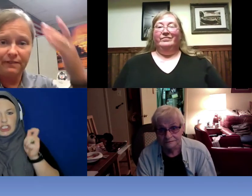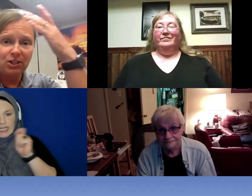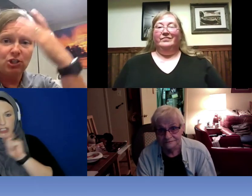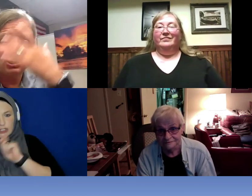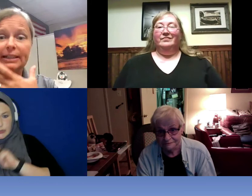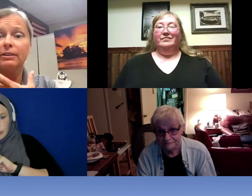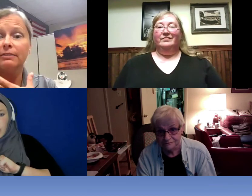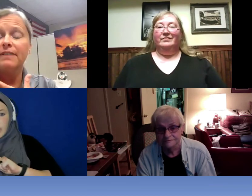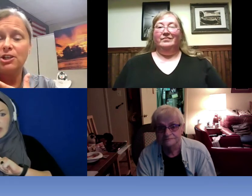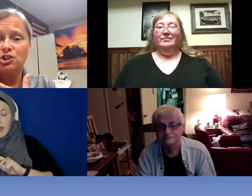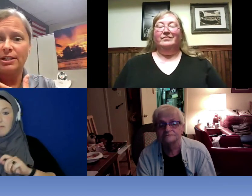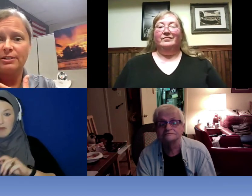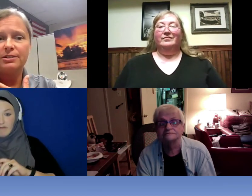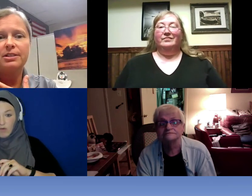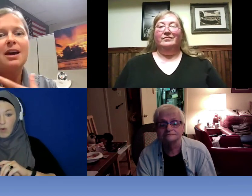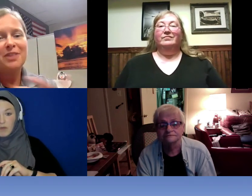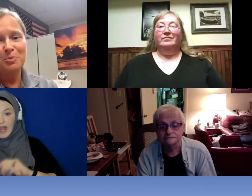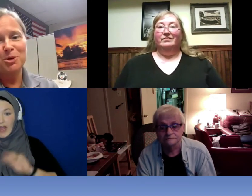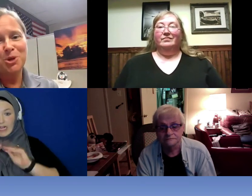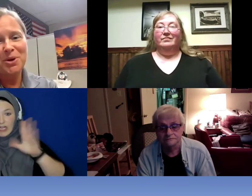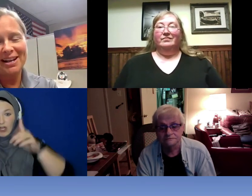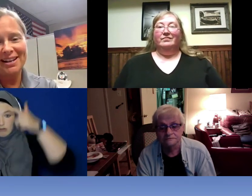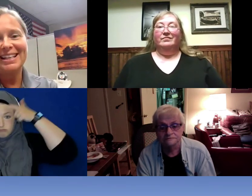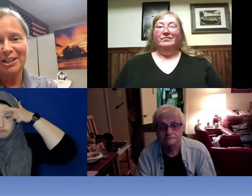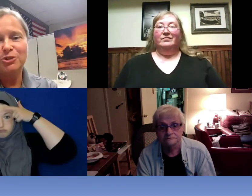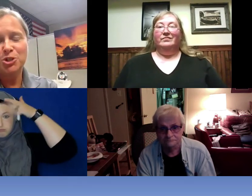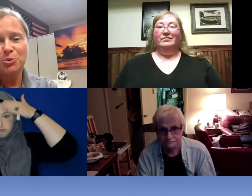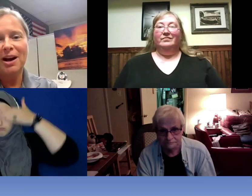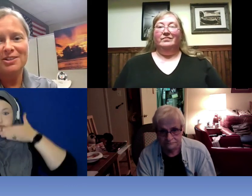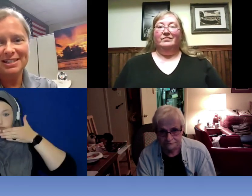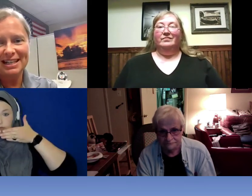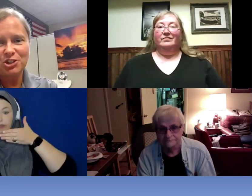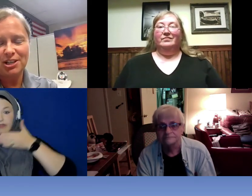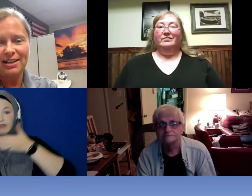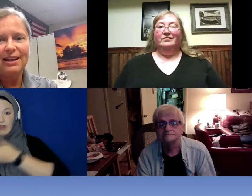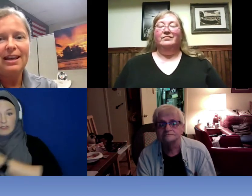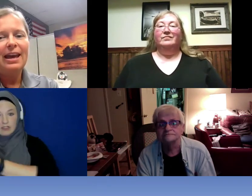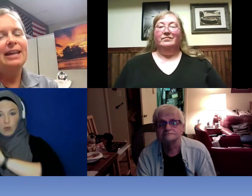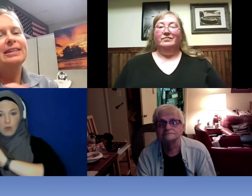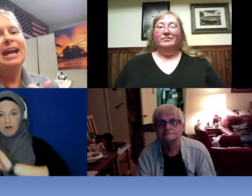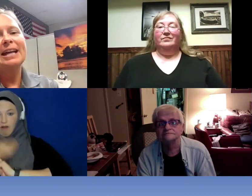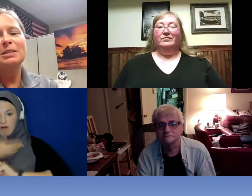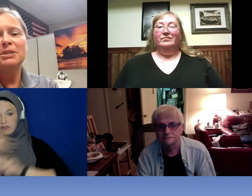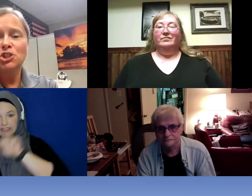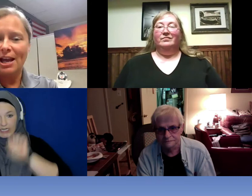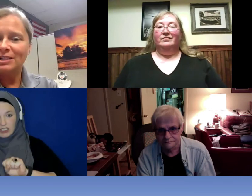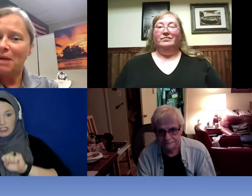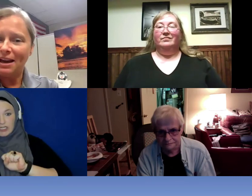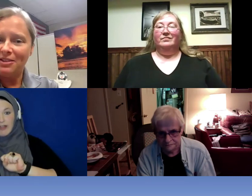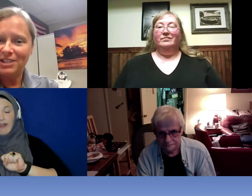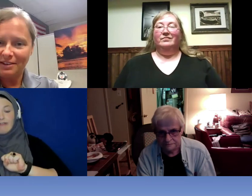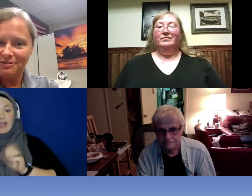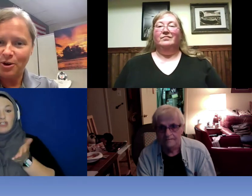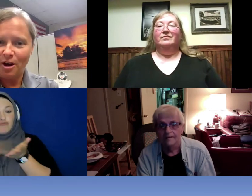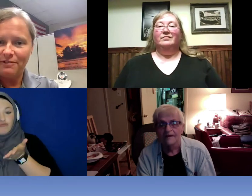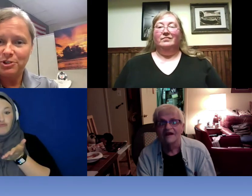face clear face shields that were donated here to our station, and they had to be checked by the safety officer